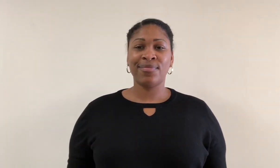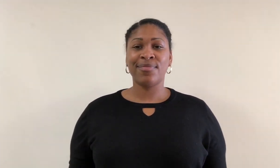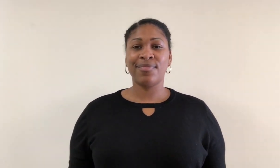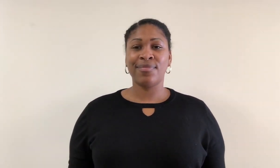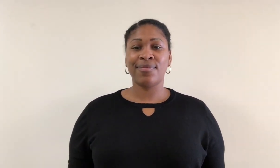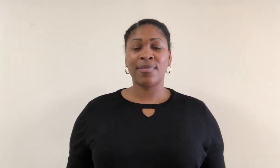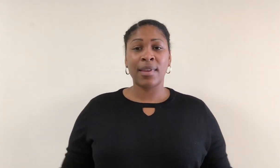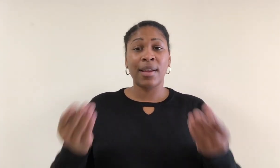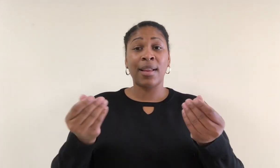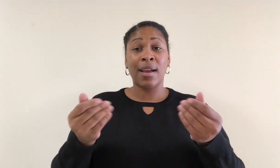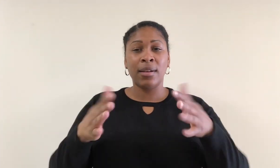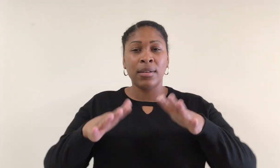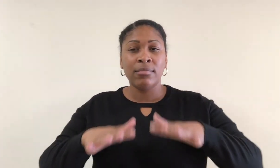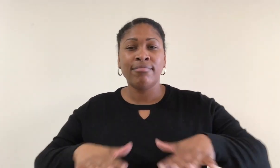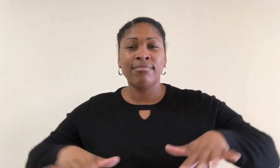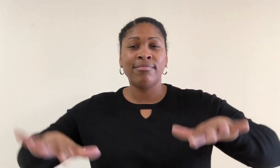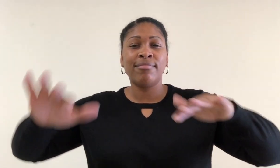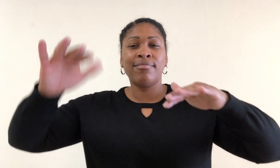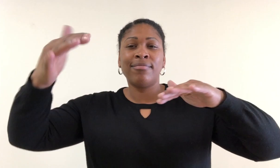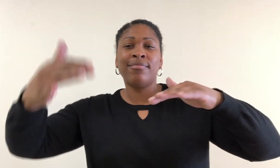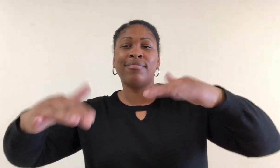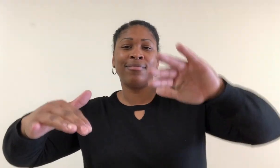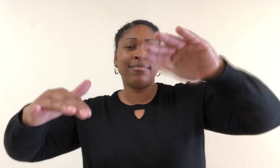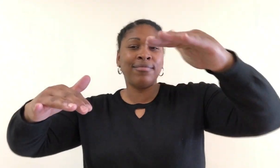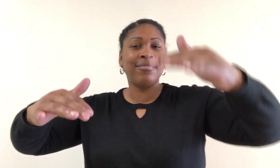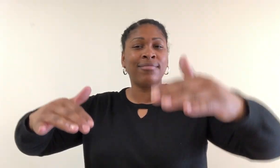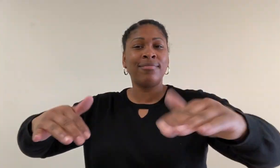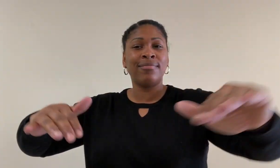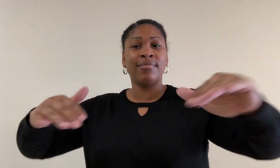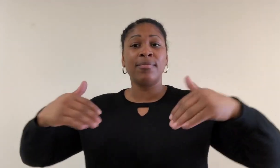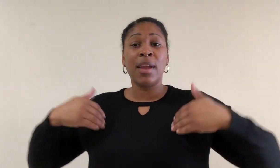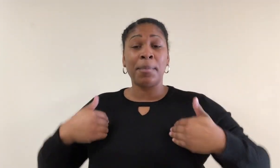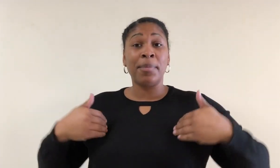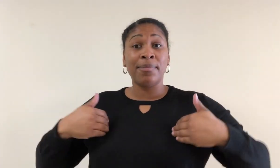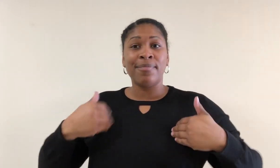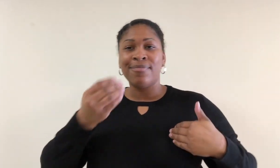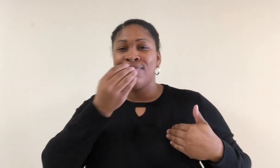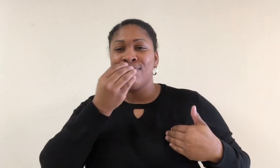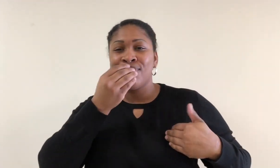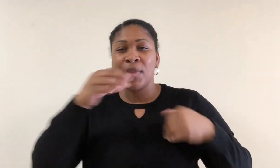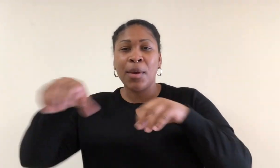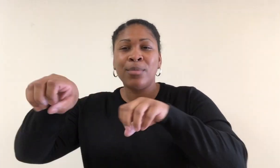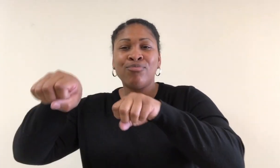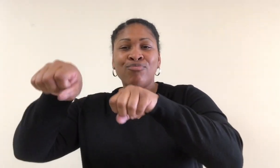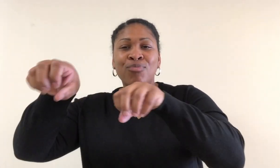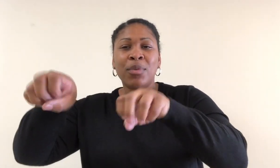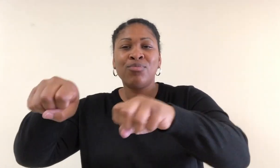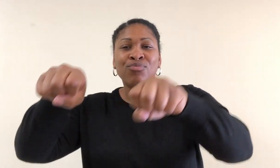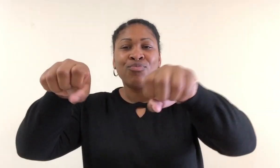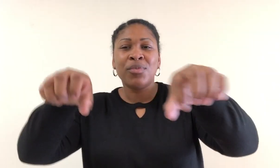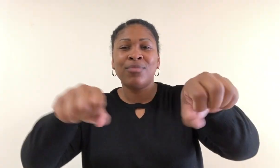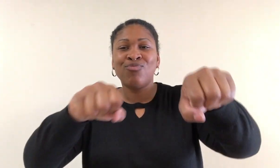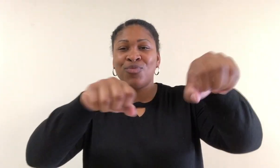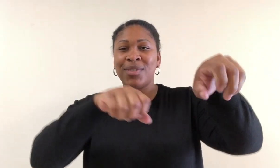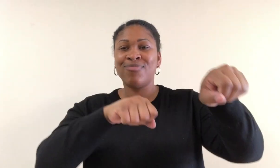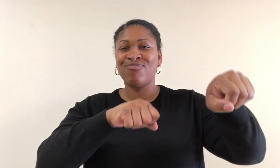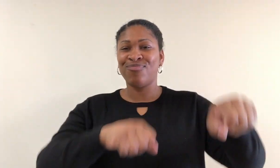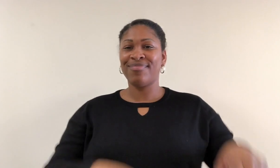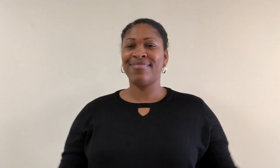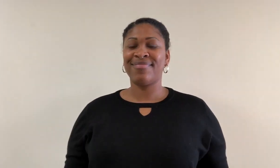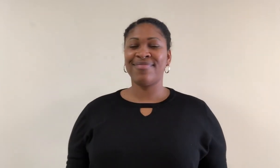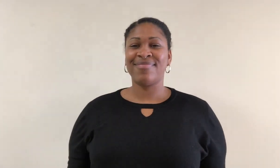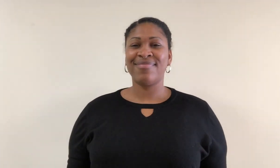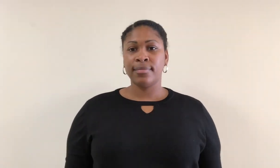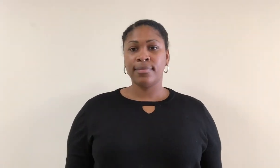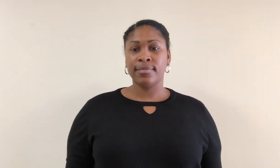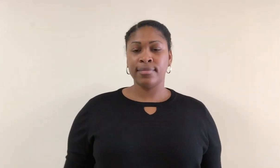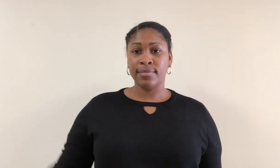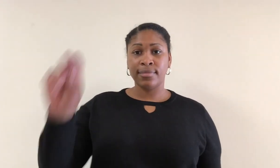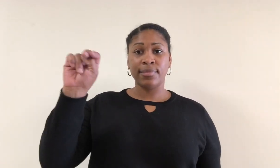Lands that are used for the grazing of animals or are suitable for such use.